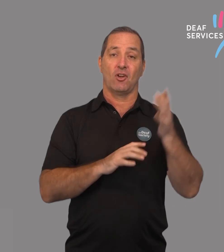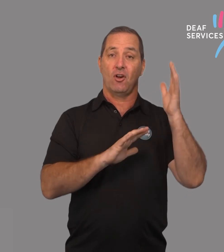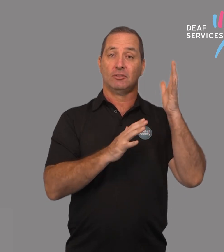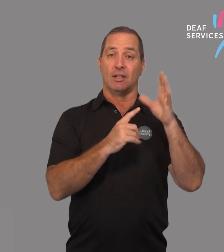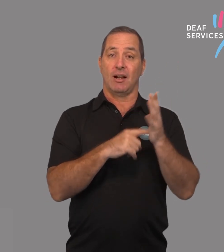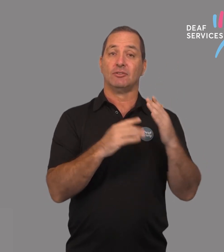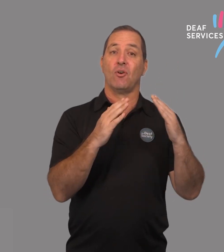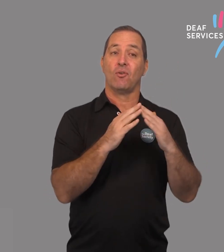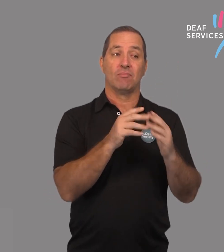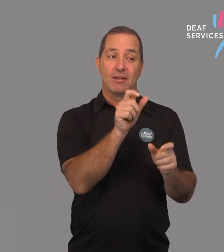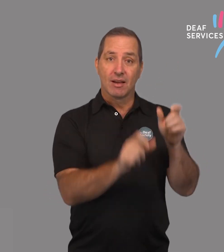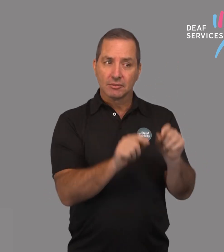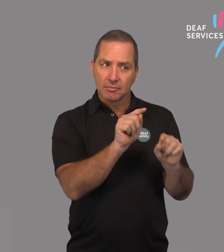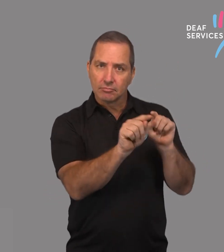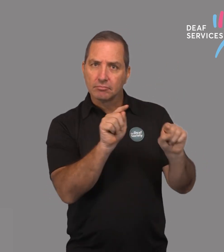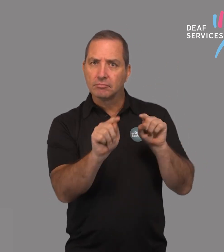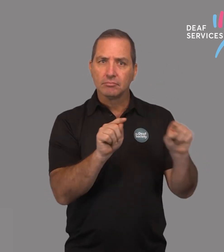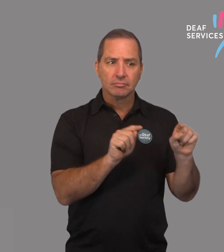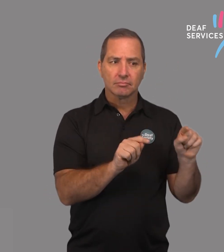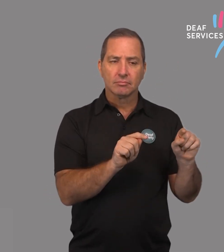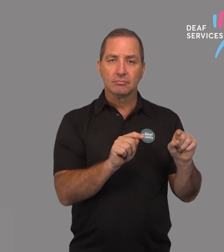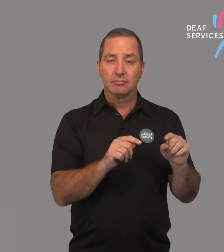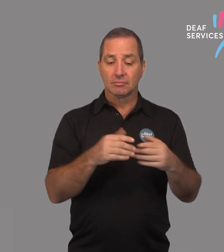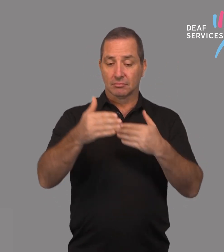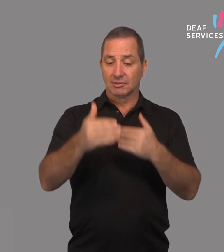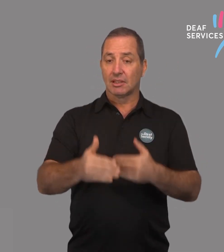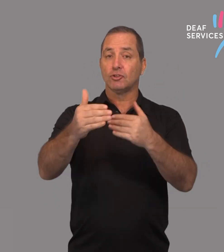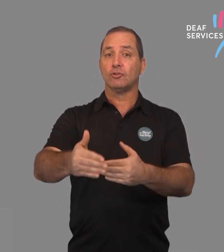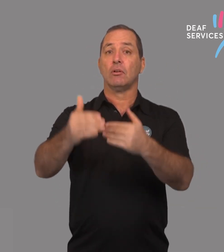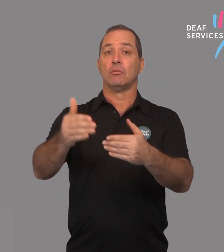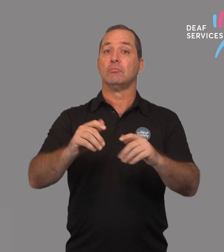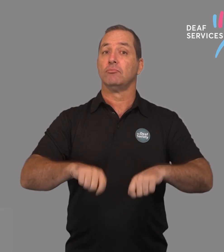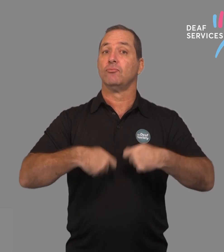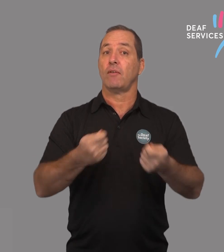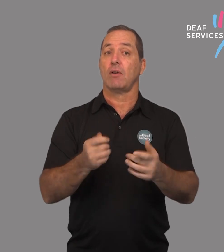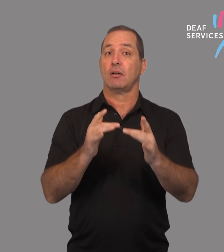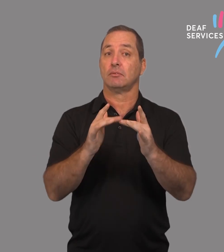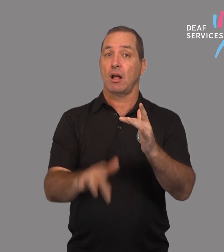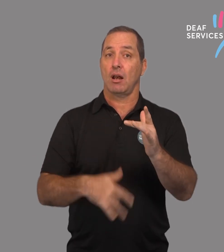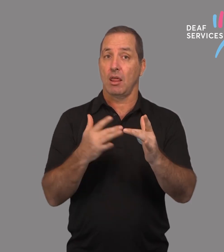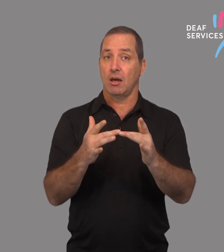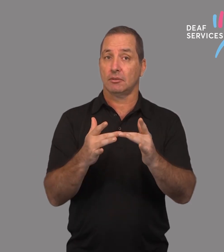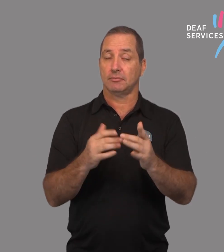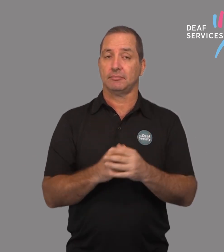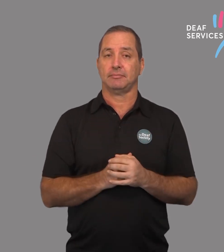The Deaf Society is moving Auslan in the Home to an online version and more details will come shortly.